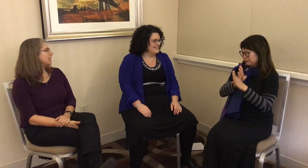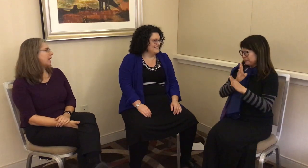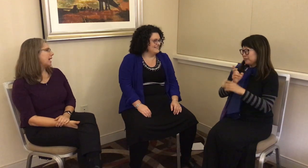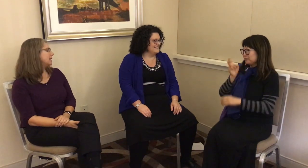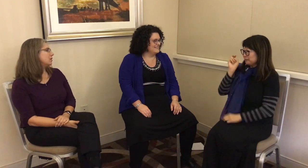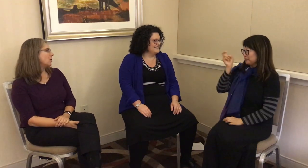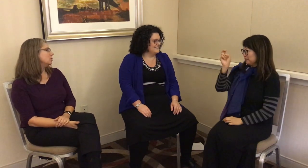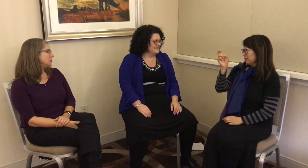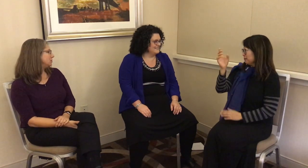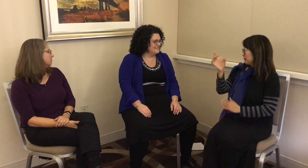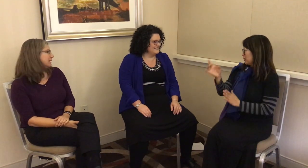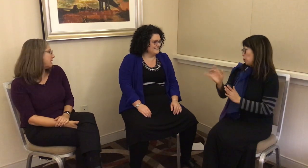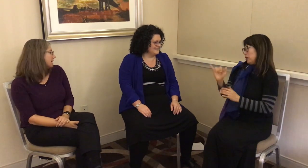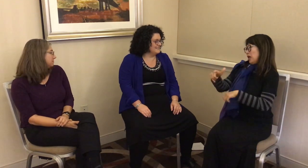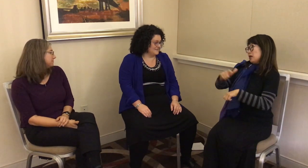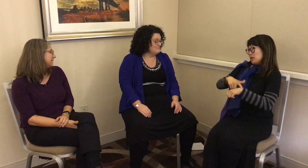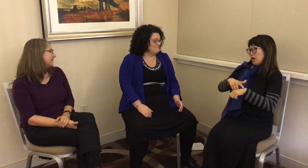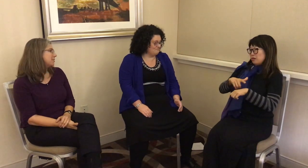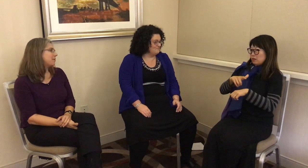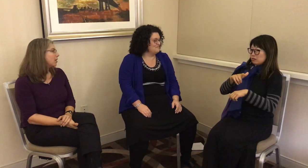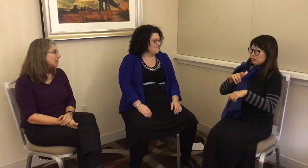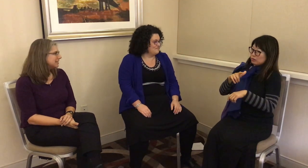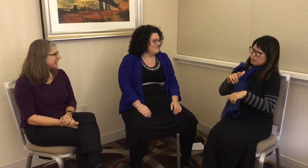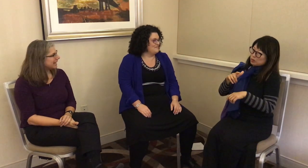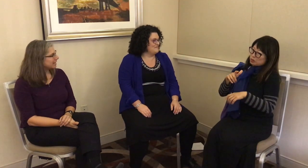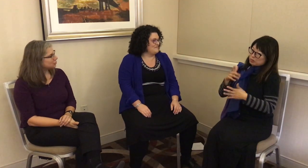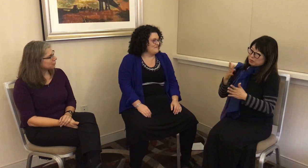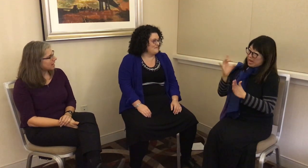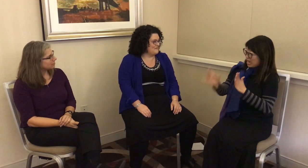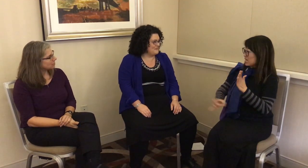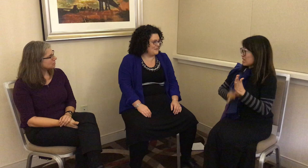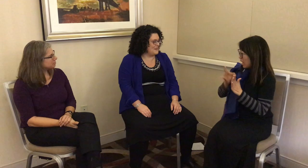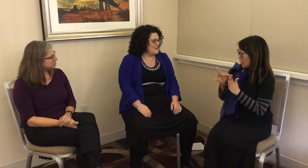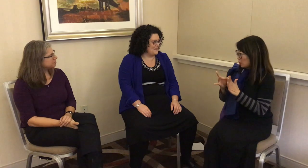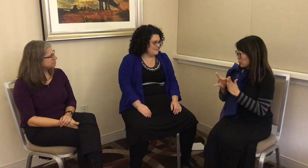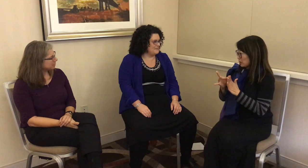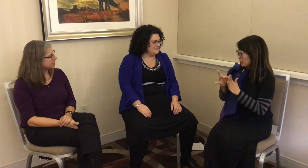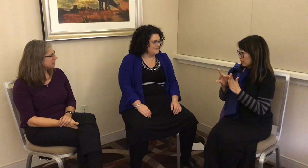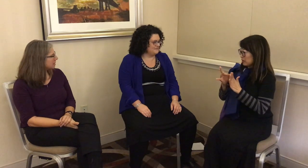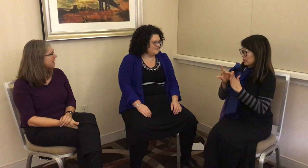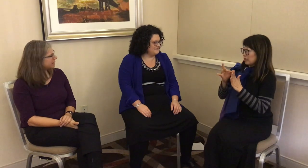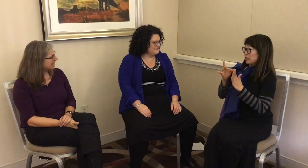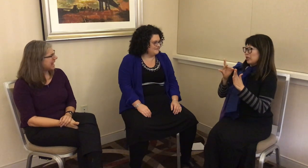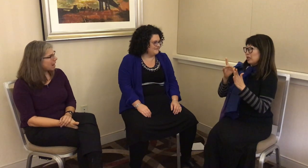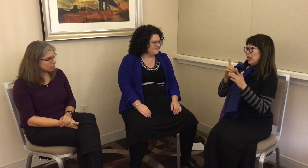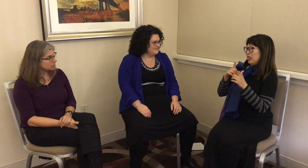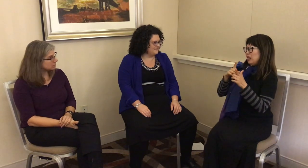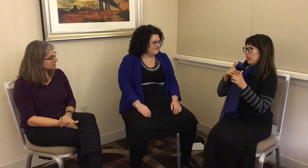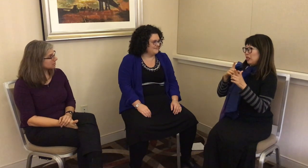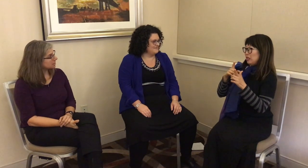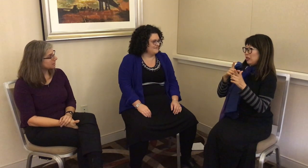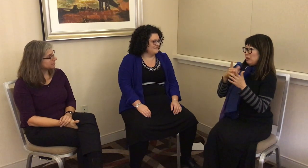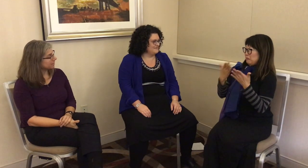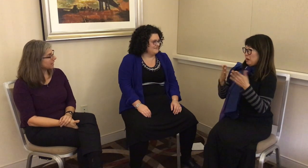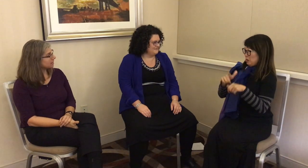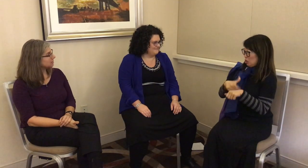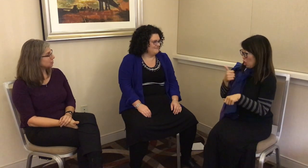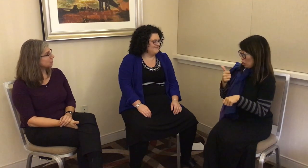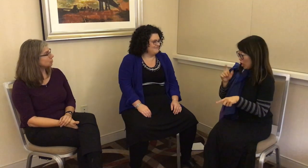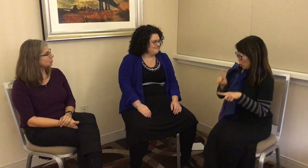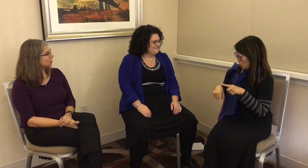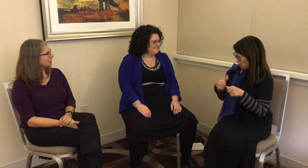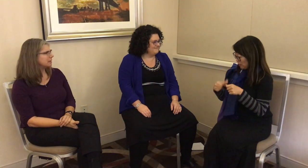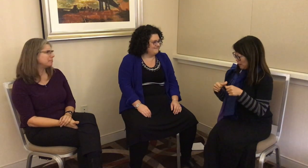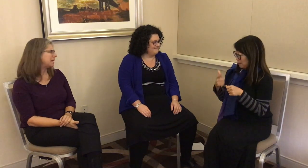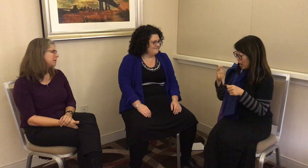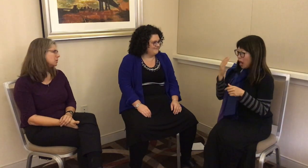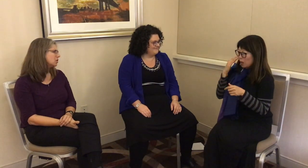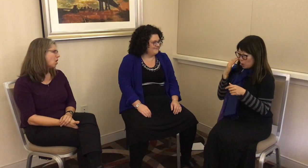and go in a van, afar, and travel about eight hours in a van to – maybe it was longer